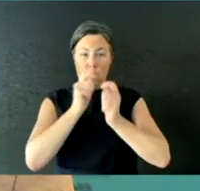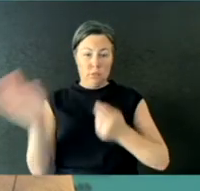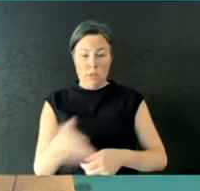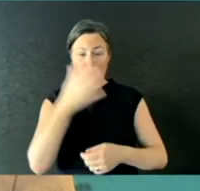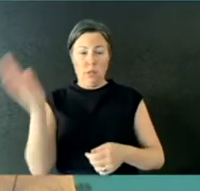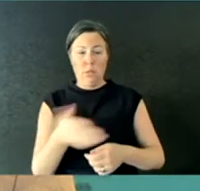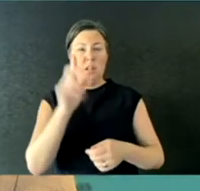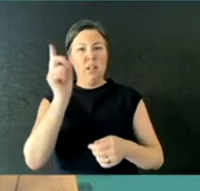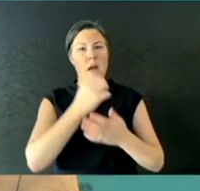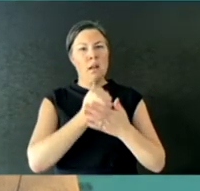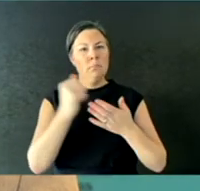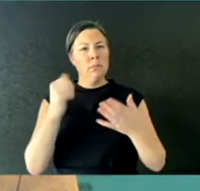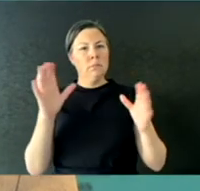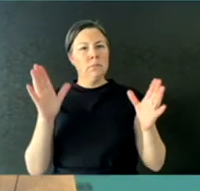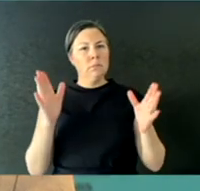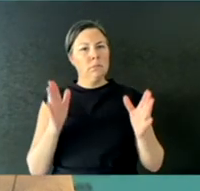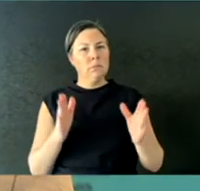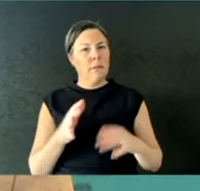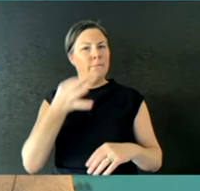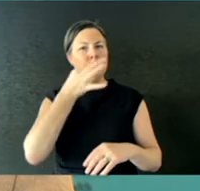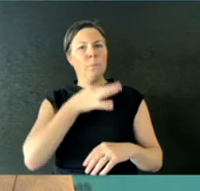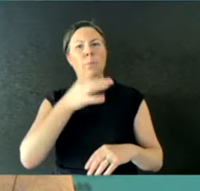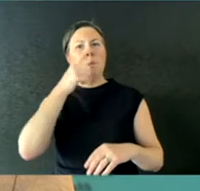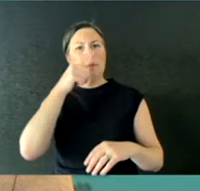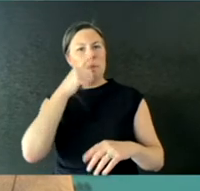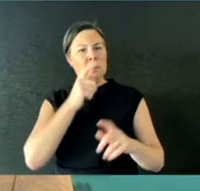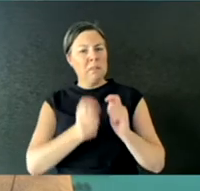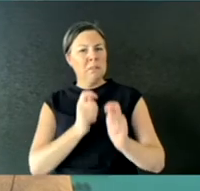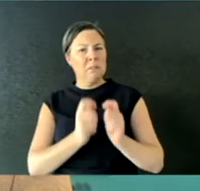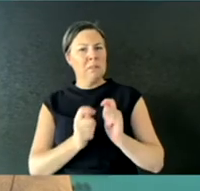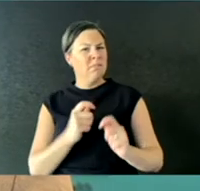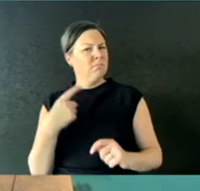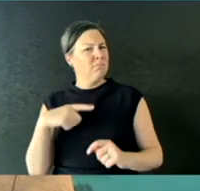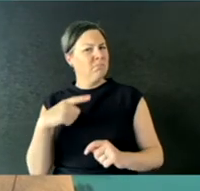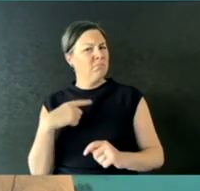And do you have any theories on why it is actually happening, whether it's [audio skip]